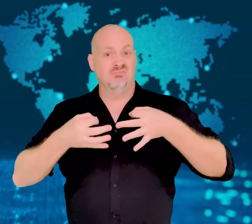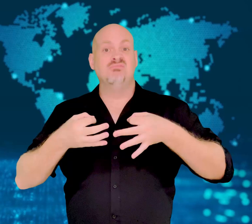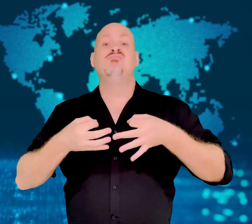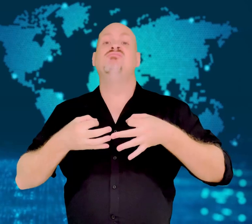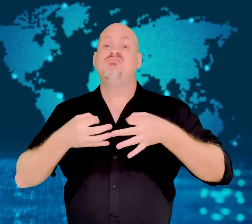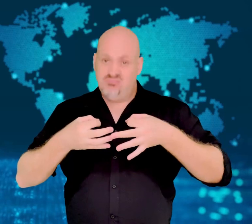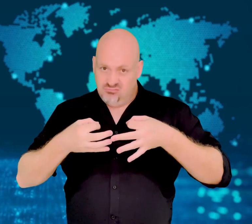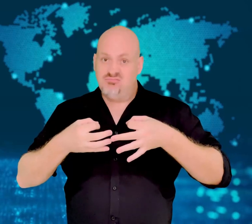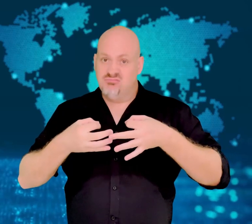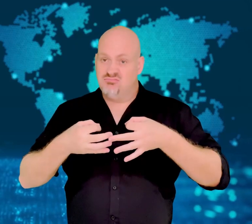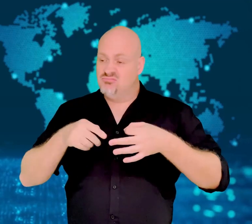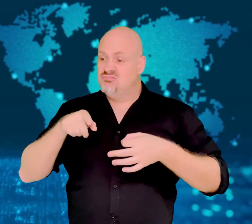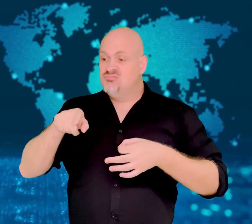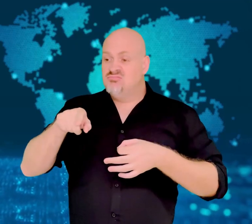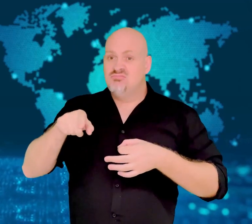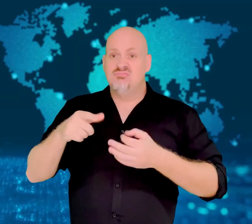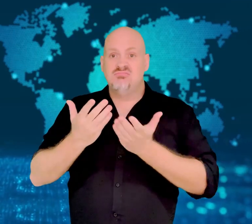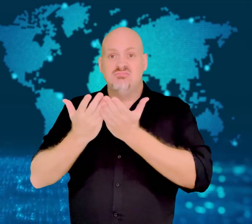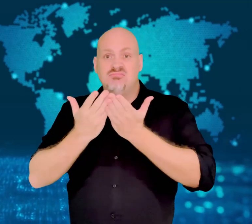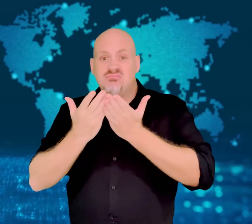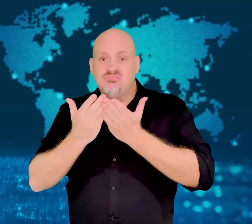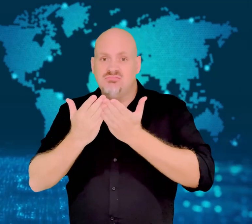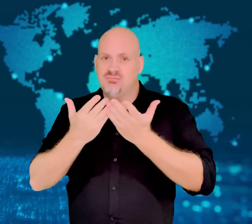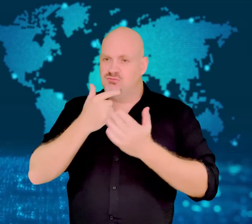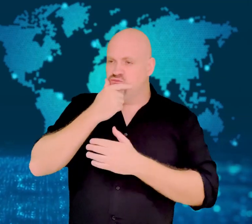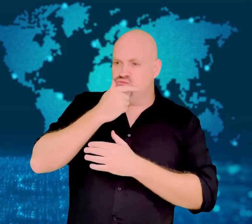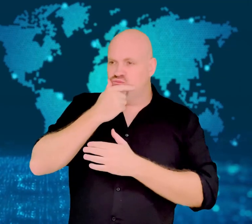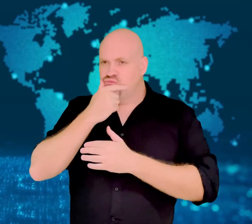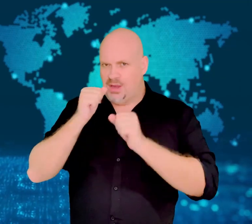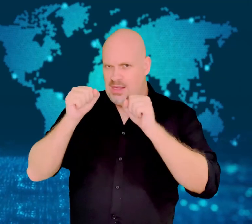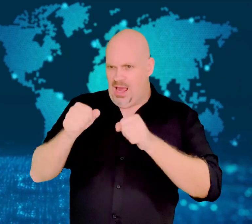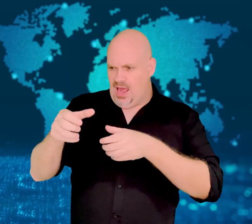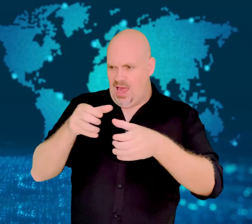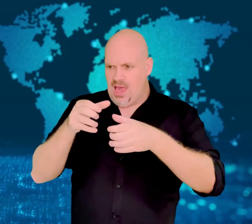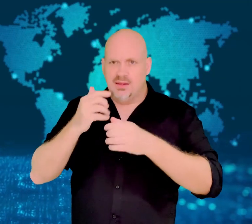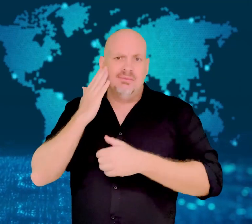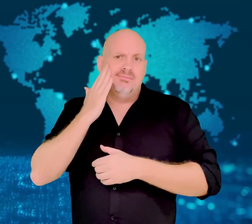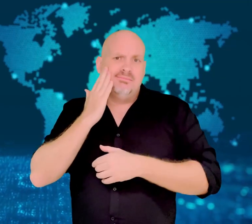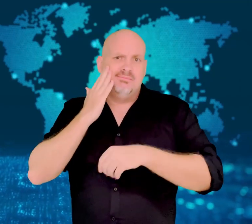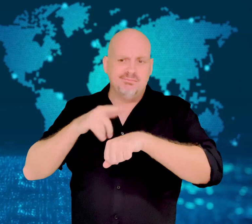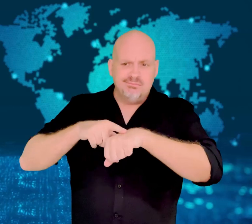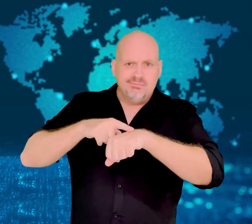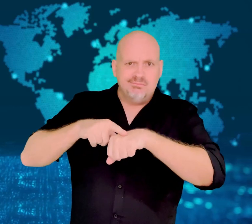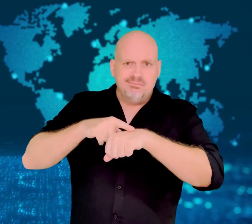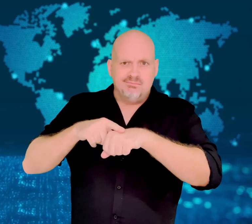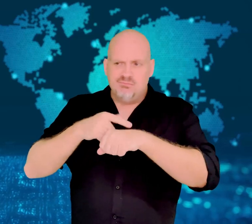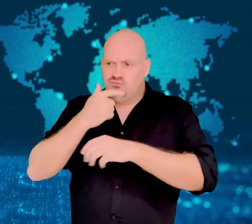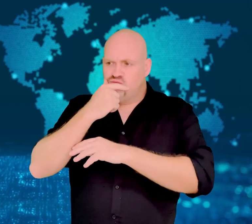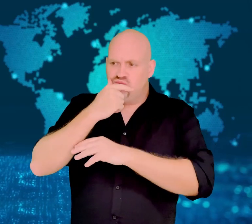Many colleges will be impacted if the court limits the extent to